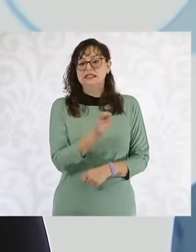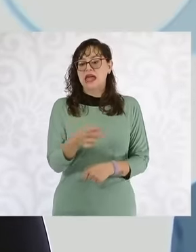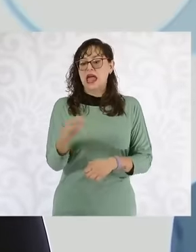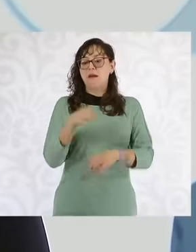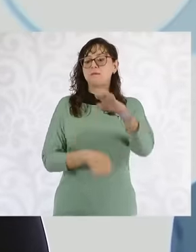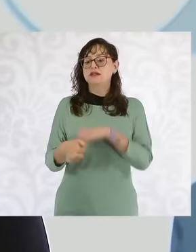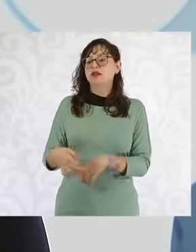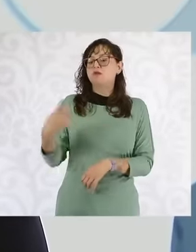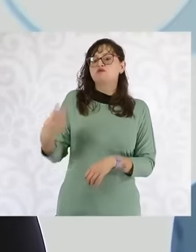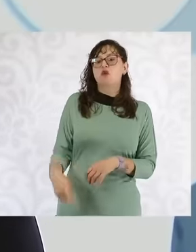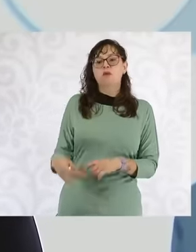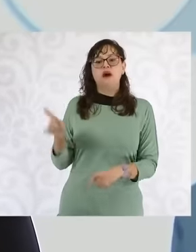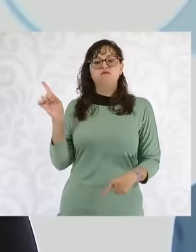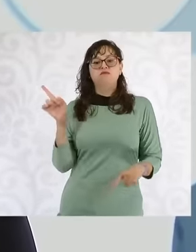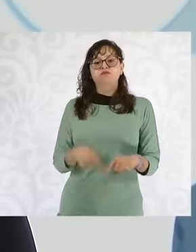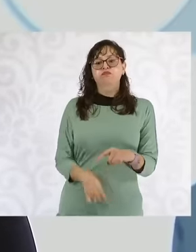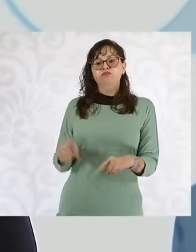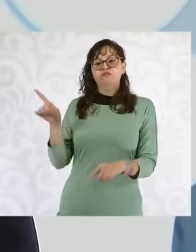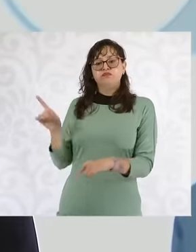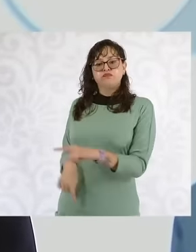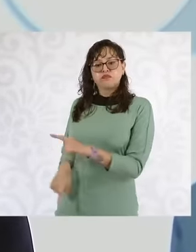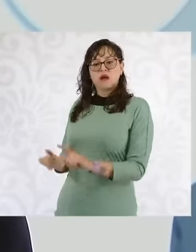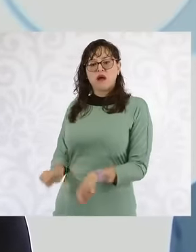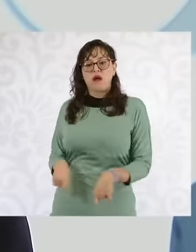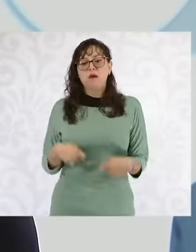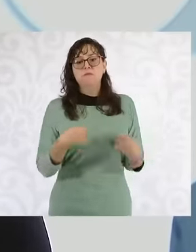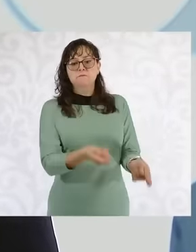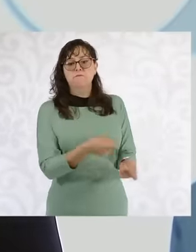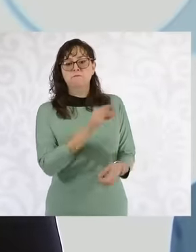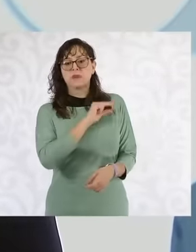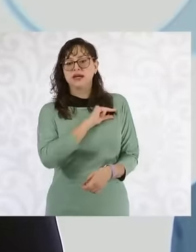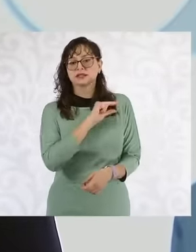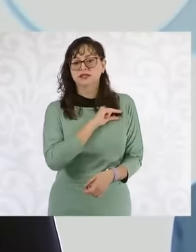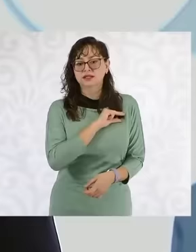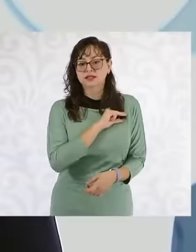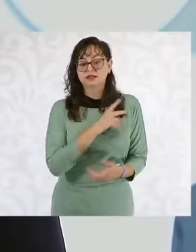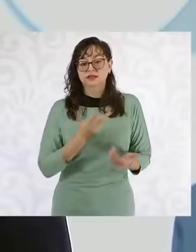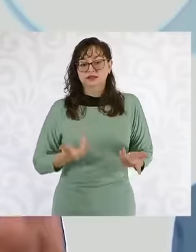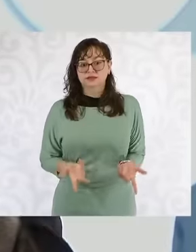of the State, the companies of all Mexicans went from being productive companies that were